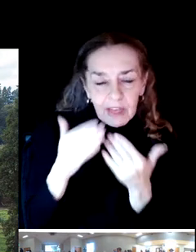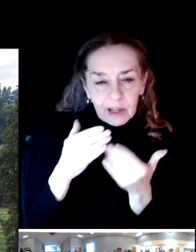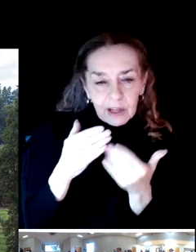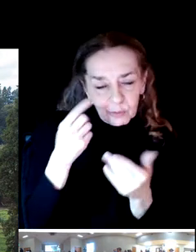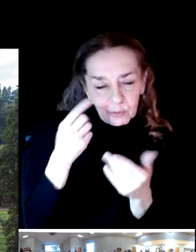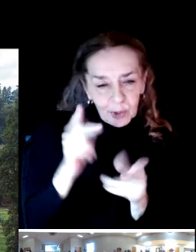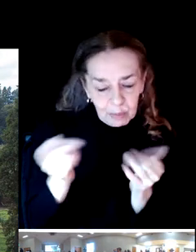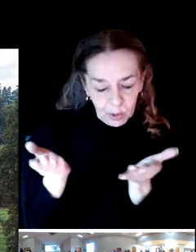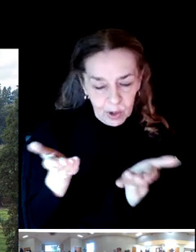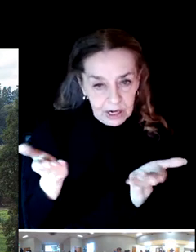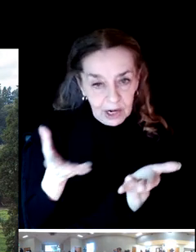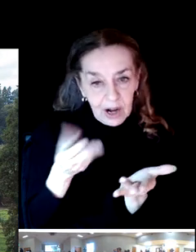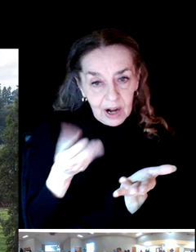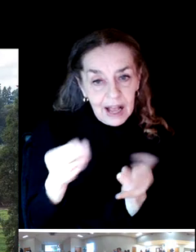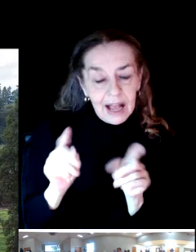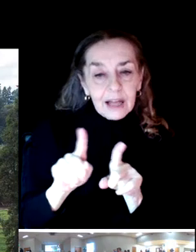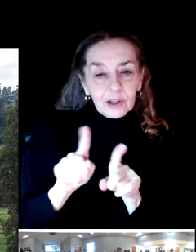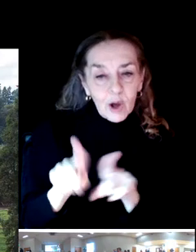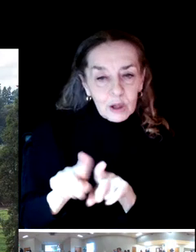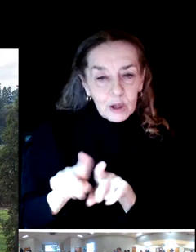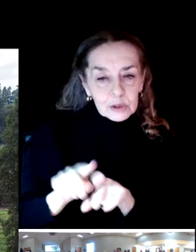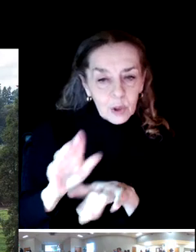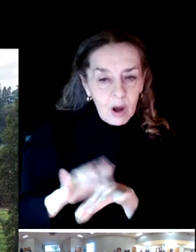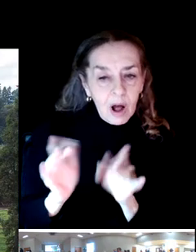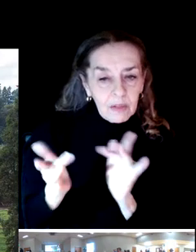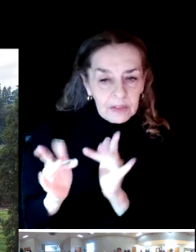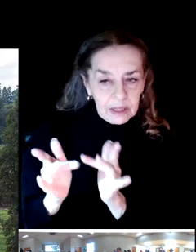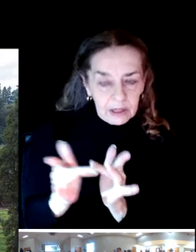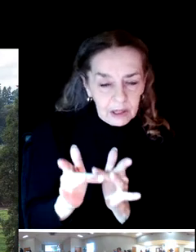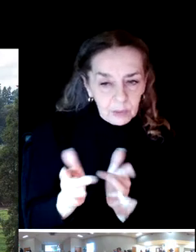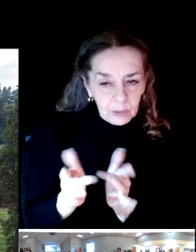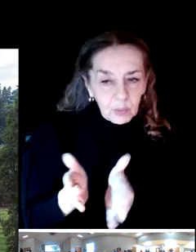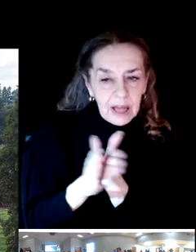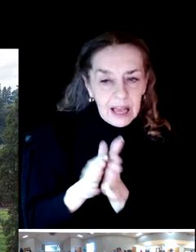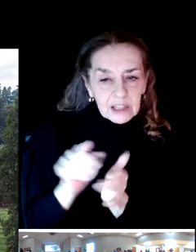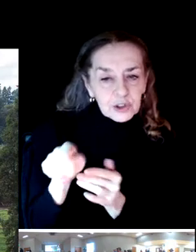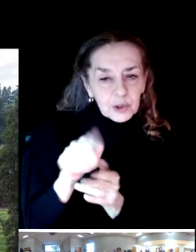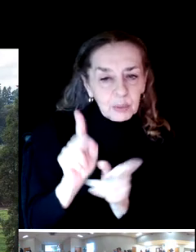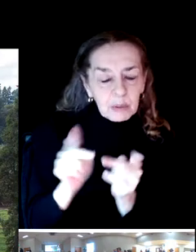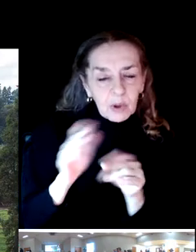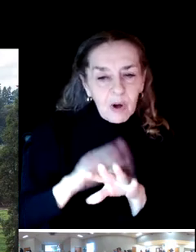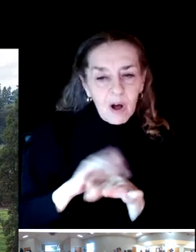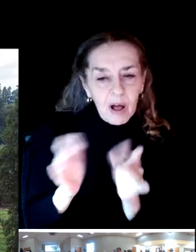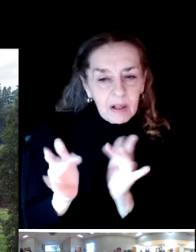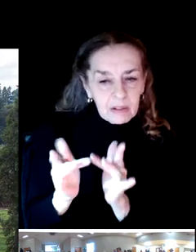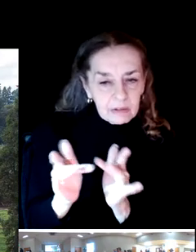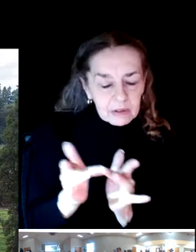We will be asking those of you in the virtual meeting a few questions to put in the chat room that a little bit later.